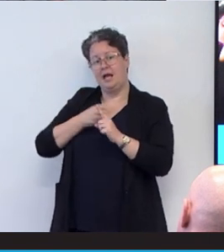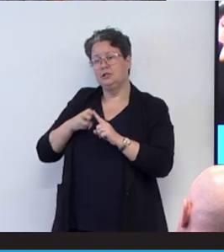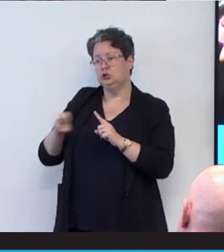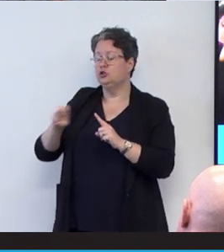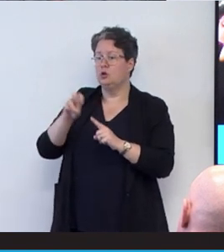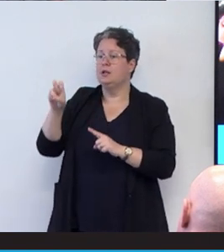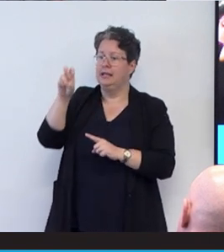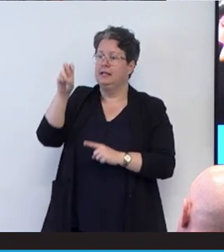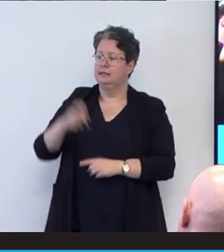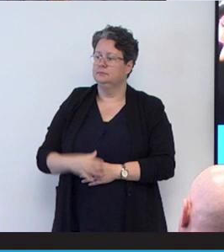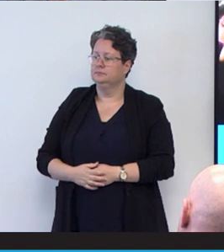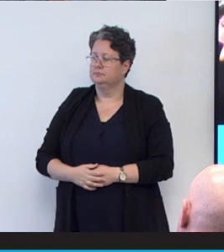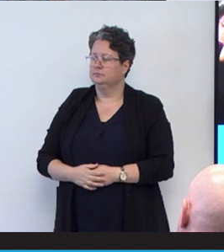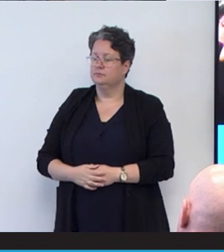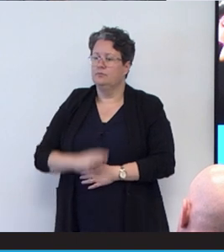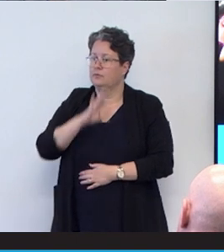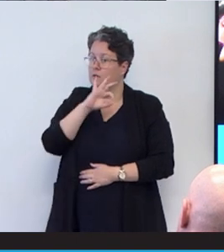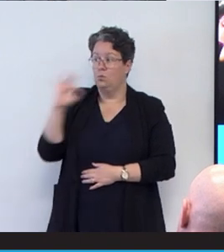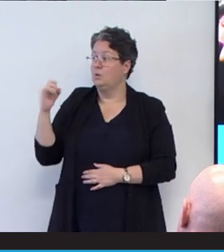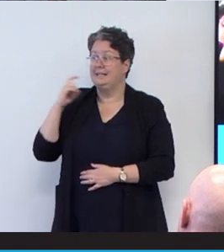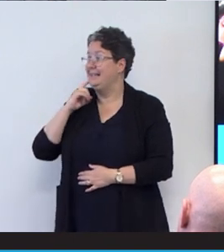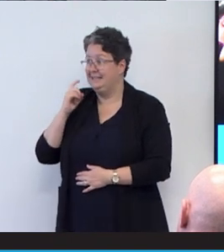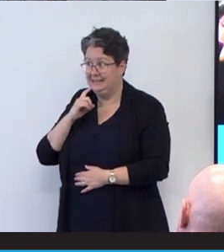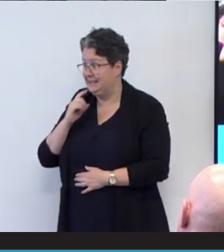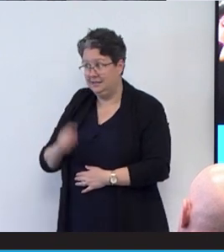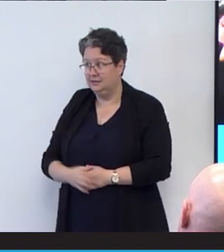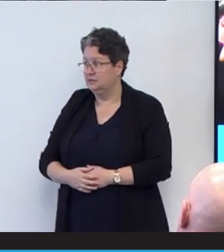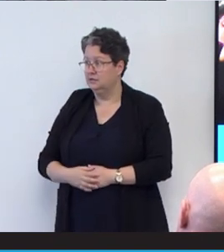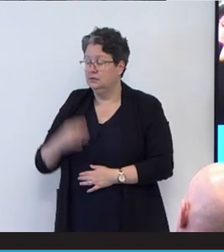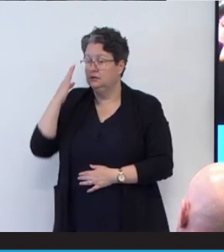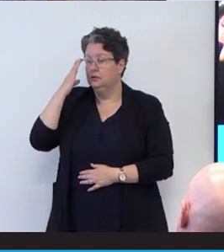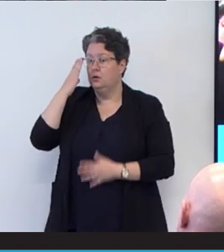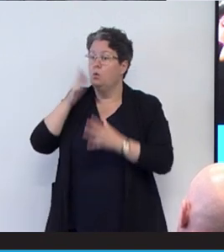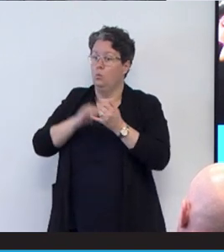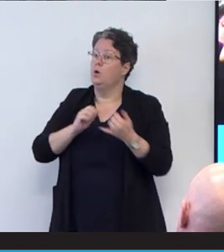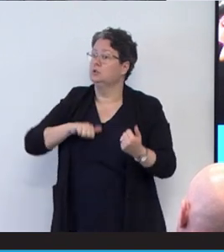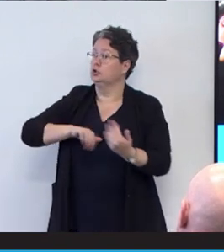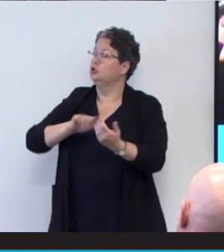uh, even though it hasn't been easy, even though it's been challenging along the way.